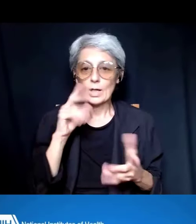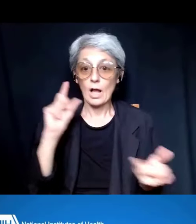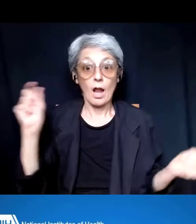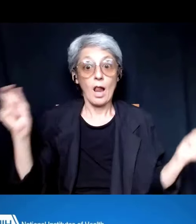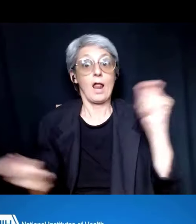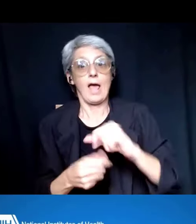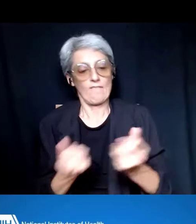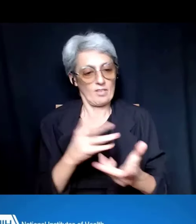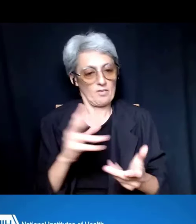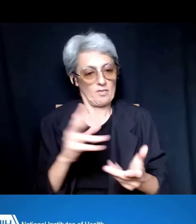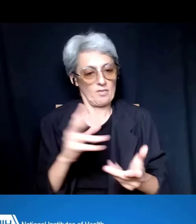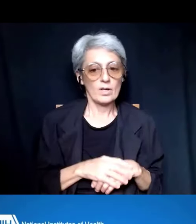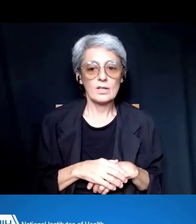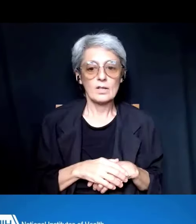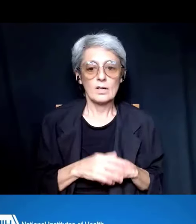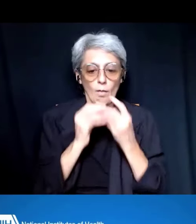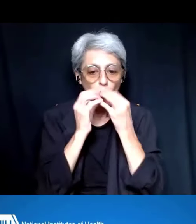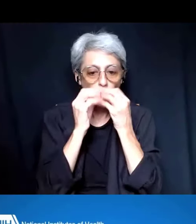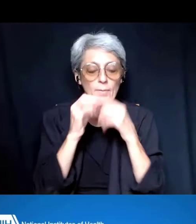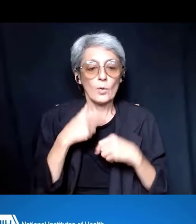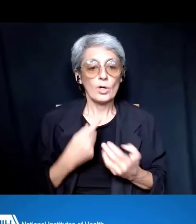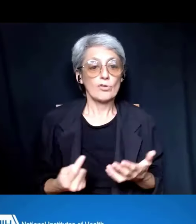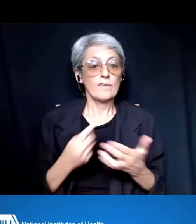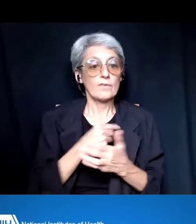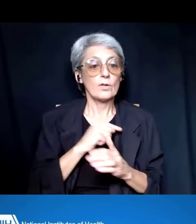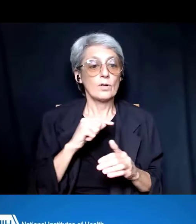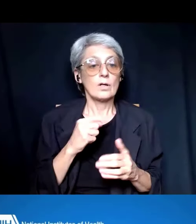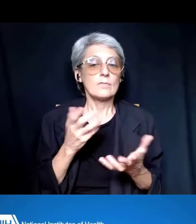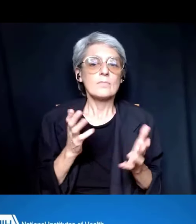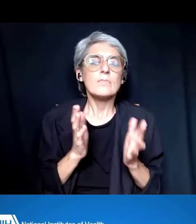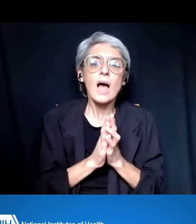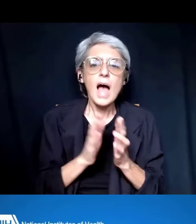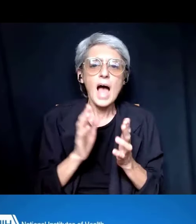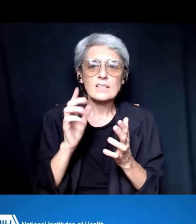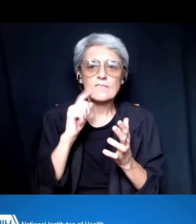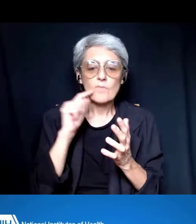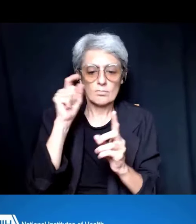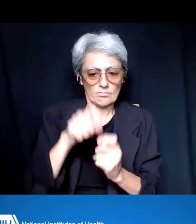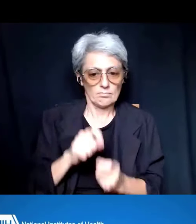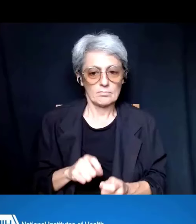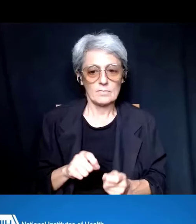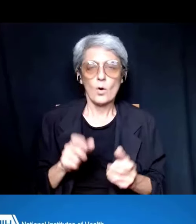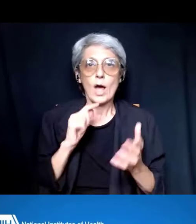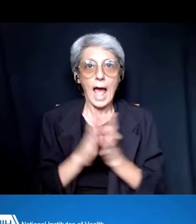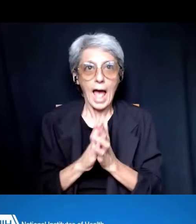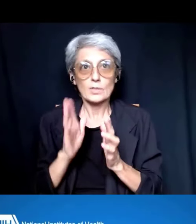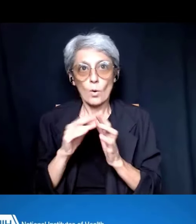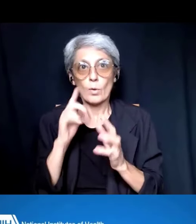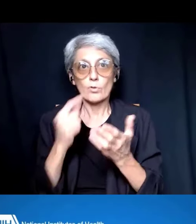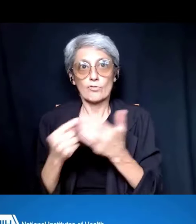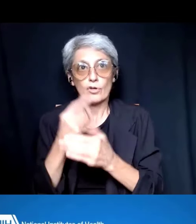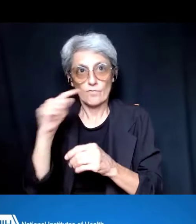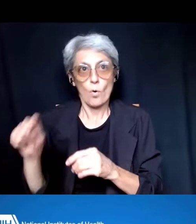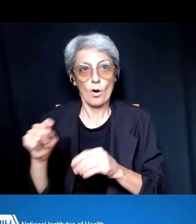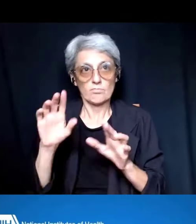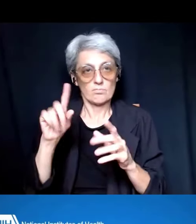we only want to review on what we ask you for, and what we ask what we're going to review for. But the main thing that's going to happen as it relates